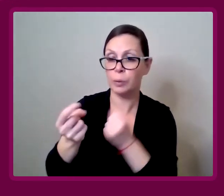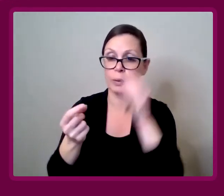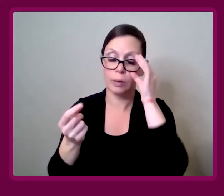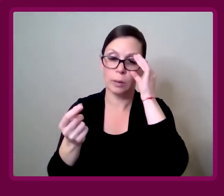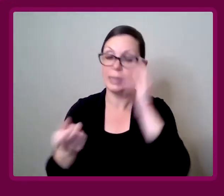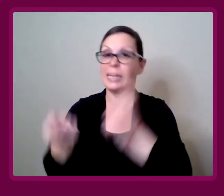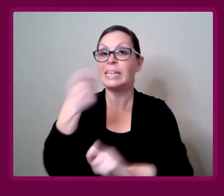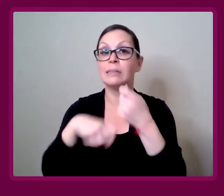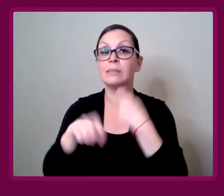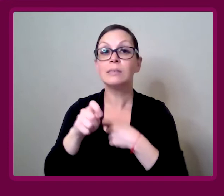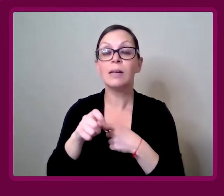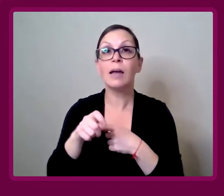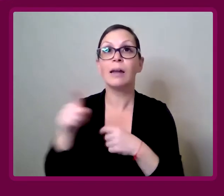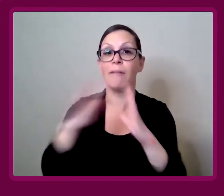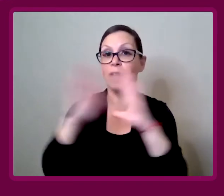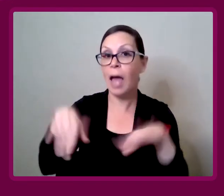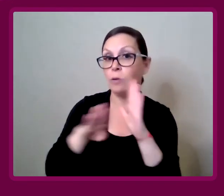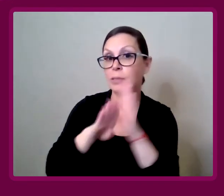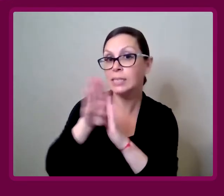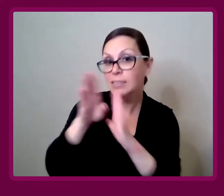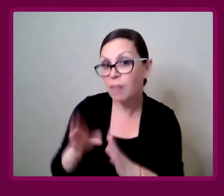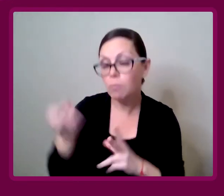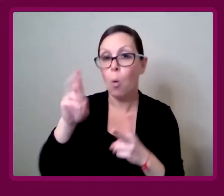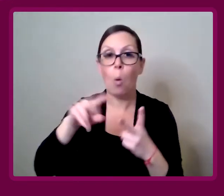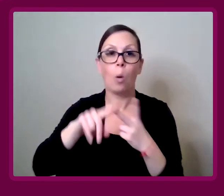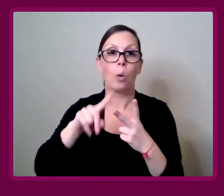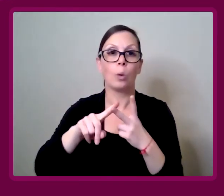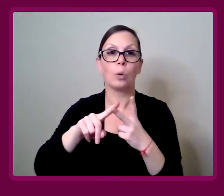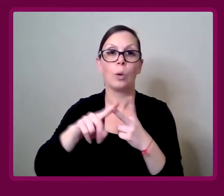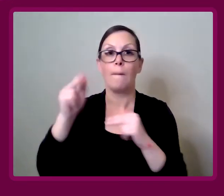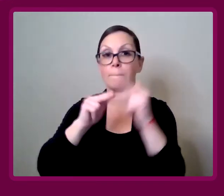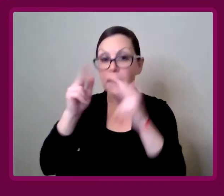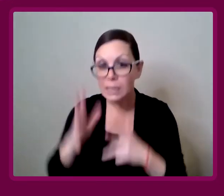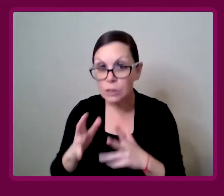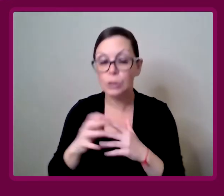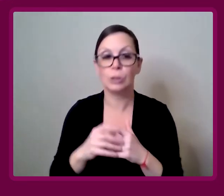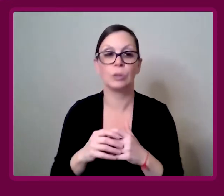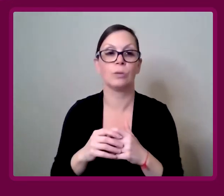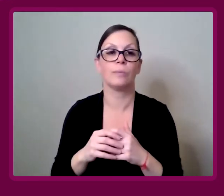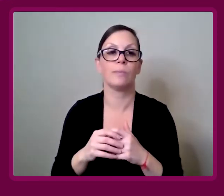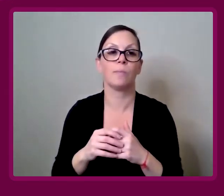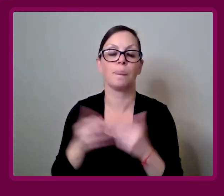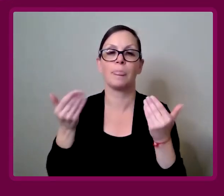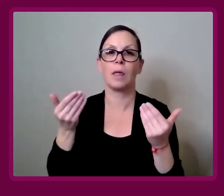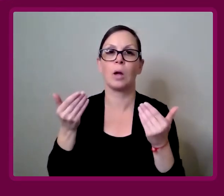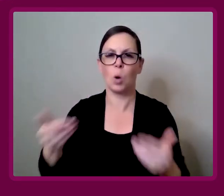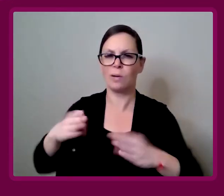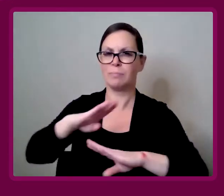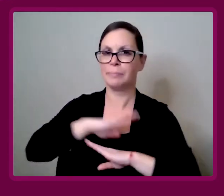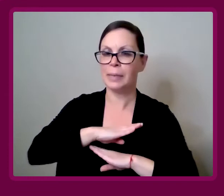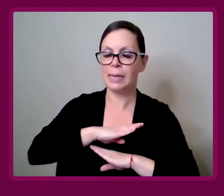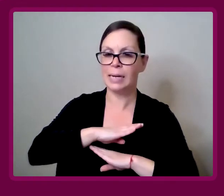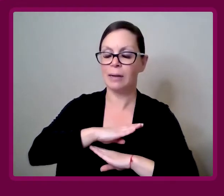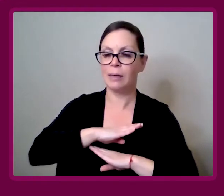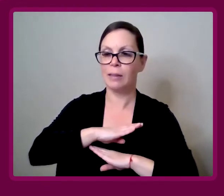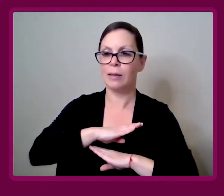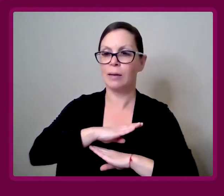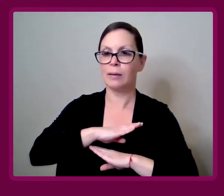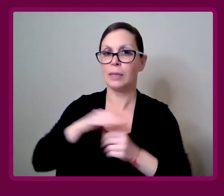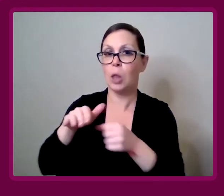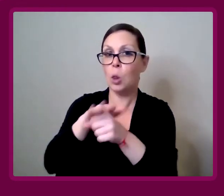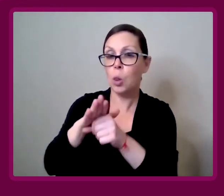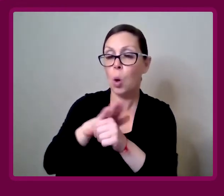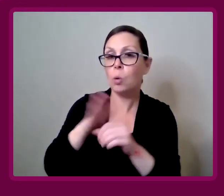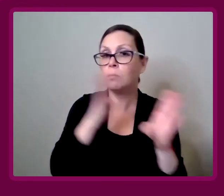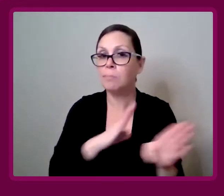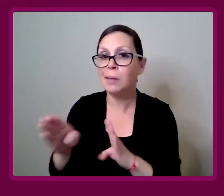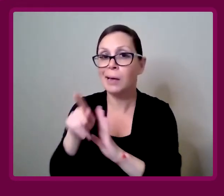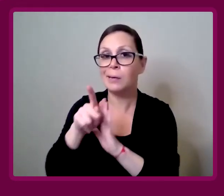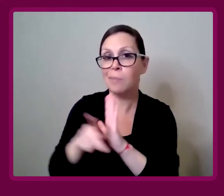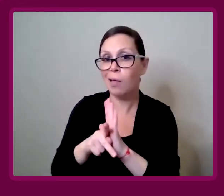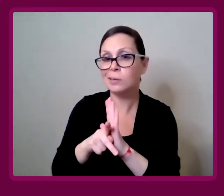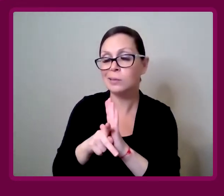Then rather than having housing developers or builders meeting the local planning policy,